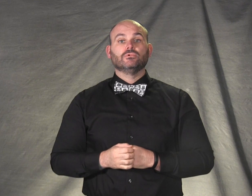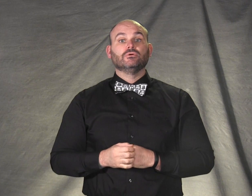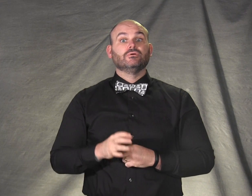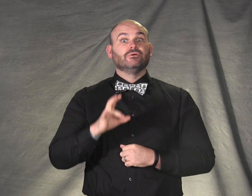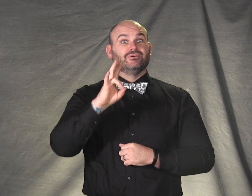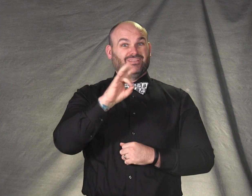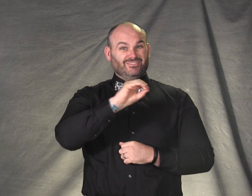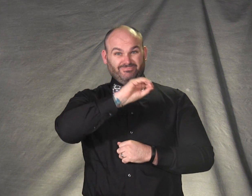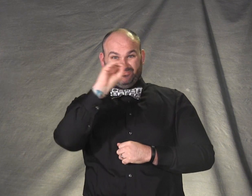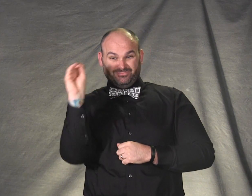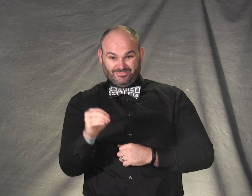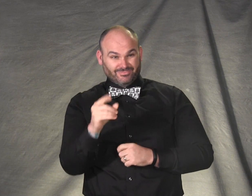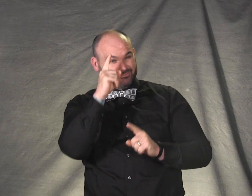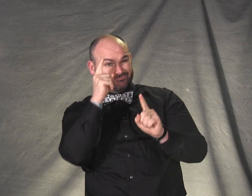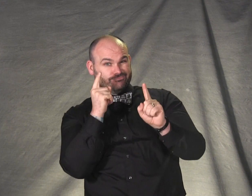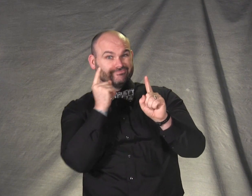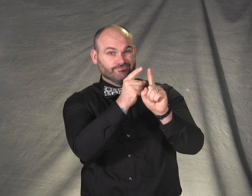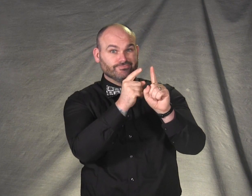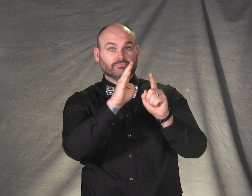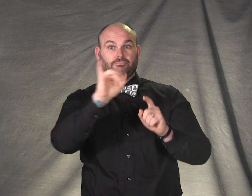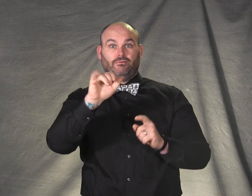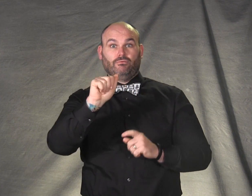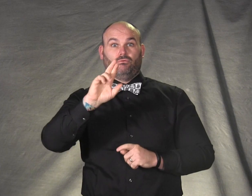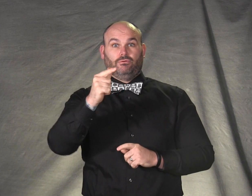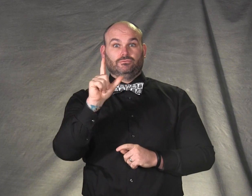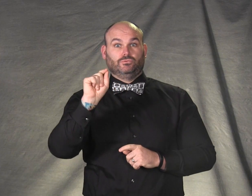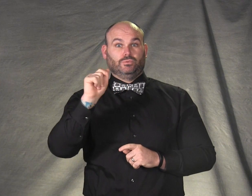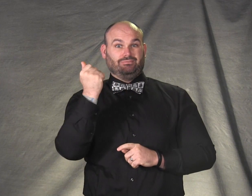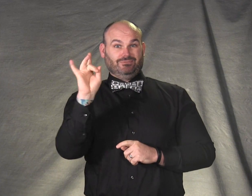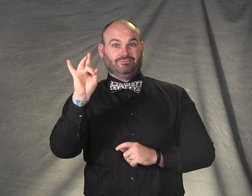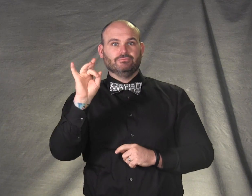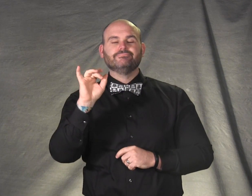7 Percent Hiring Goal By August 2018